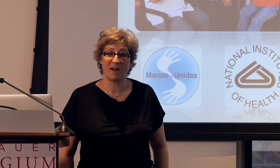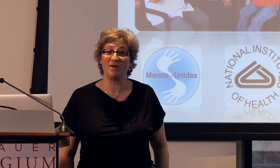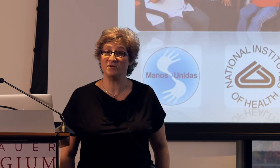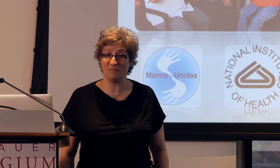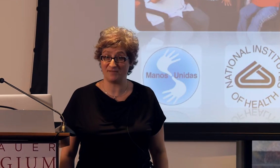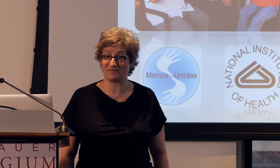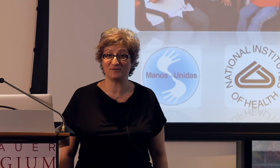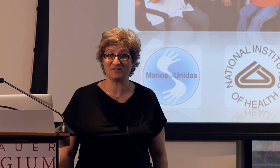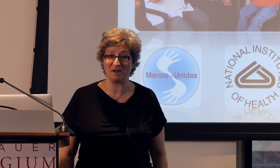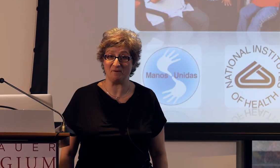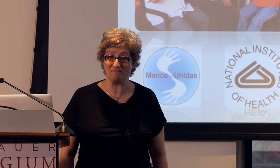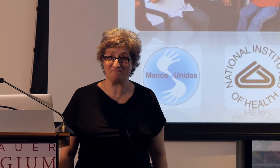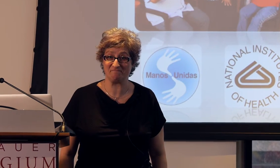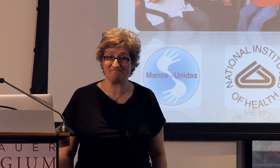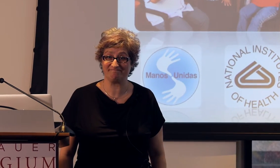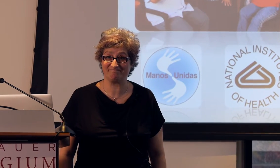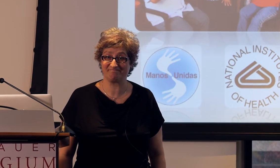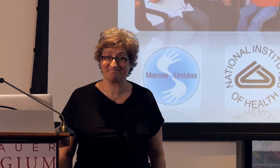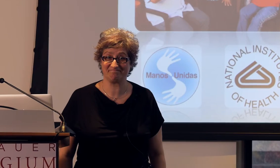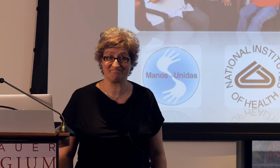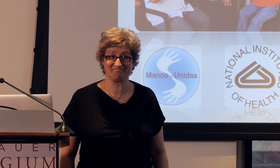But you will be the first to know.